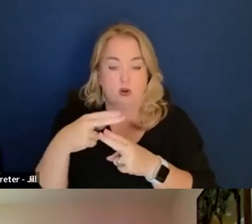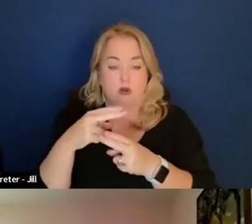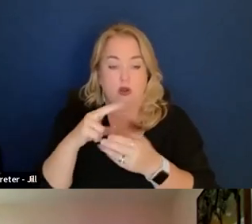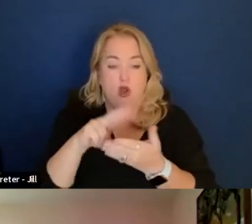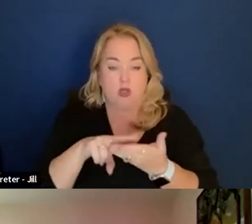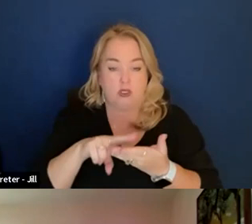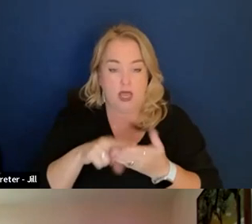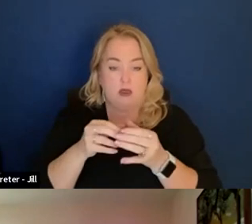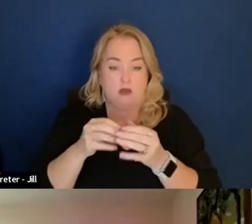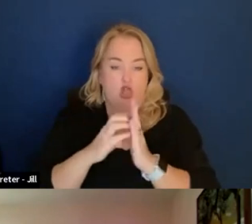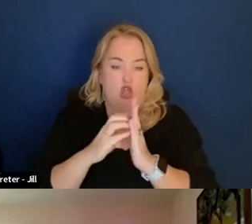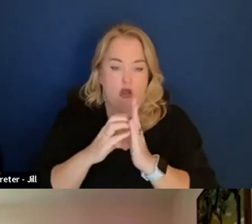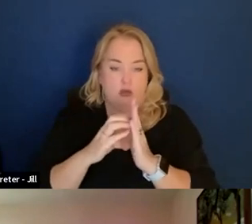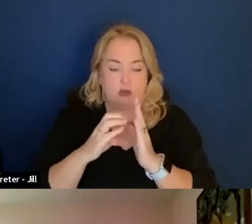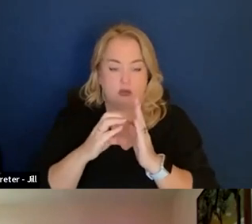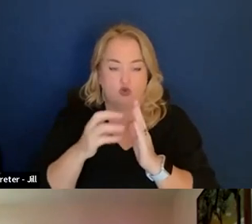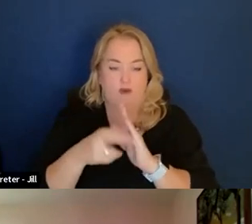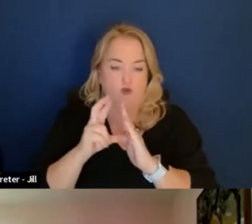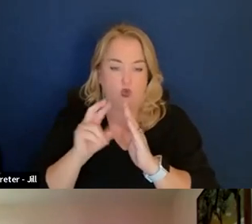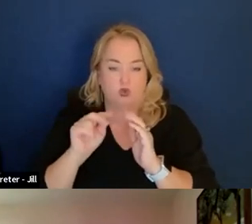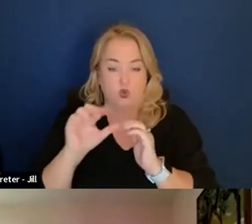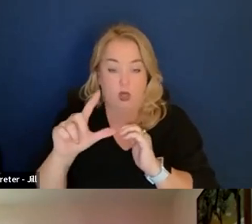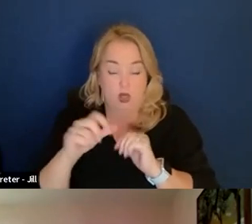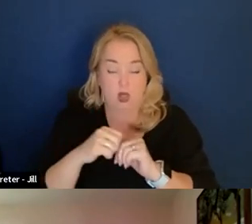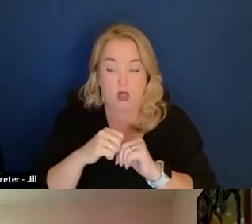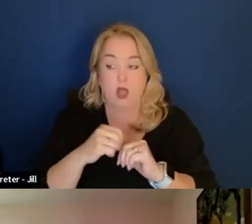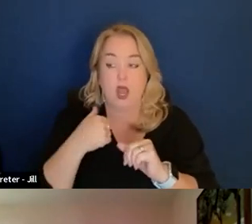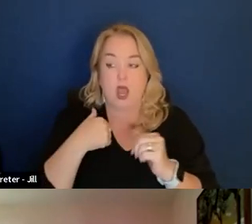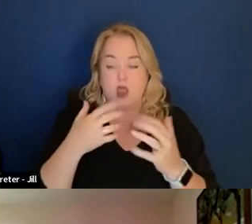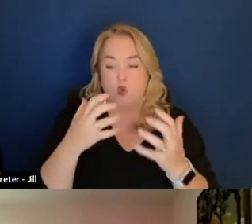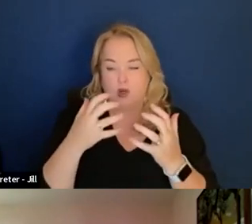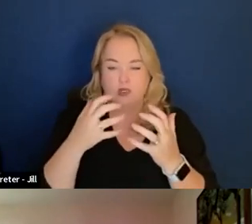And I wanted to be fundamentally different